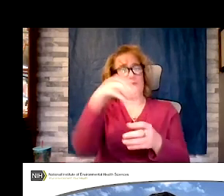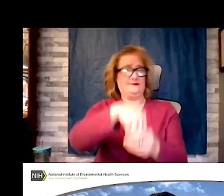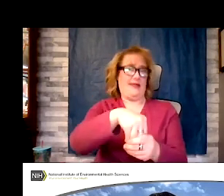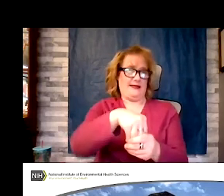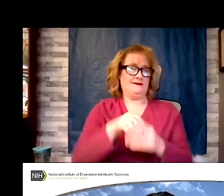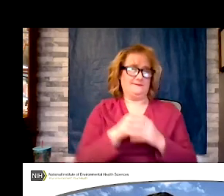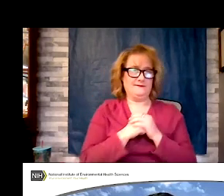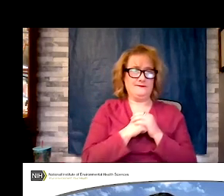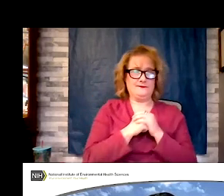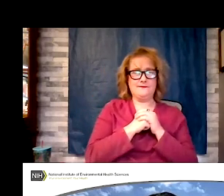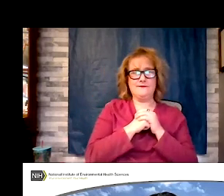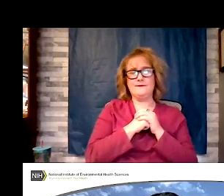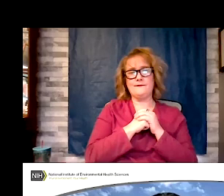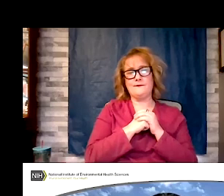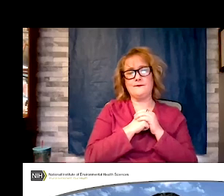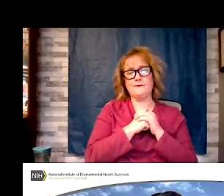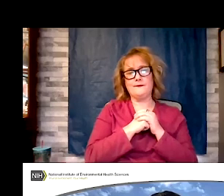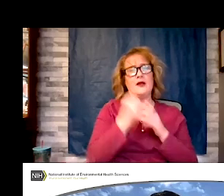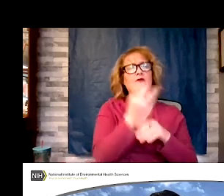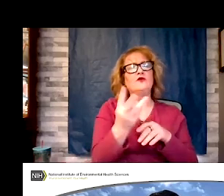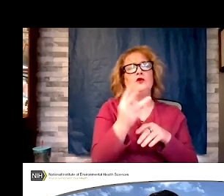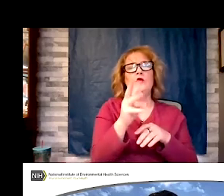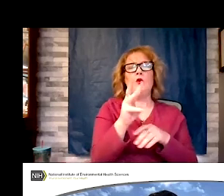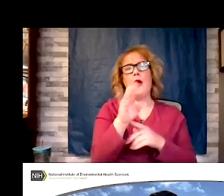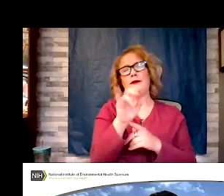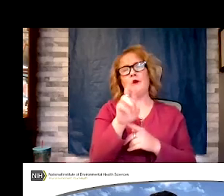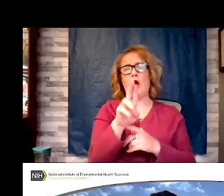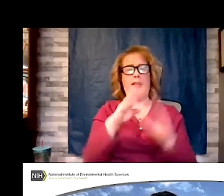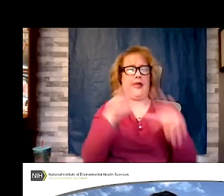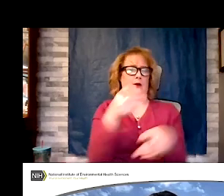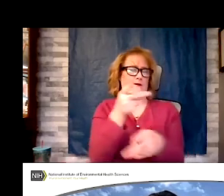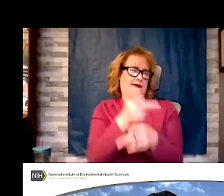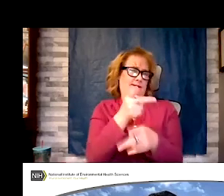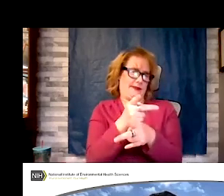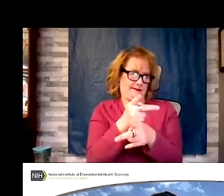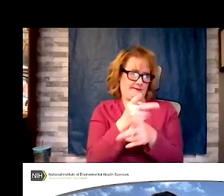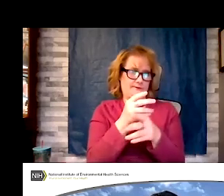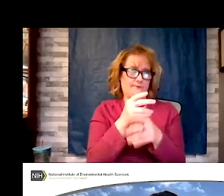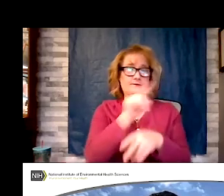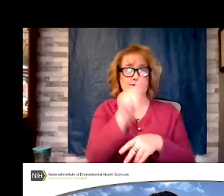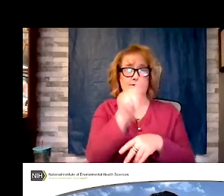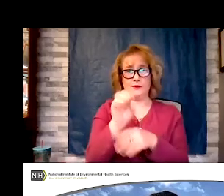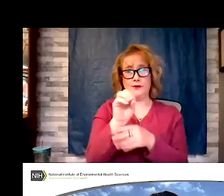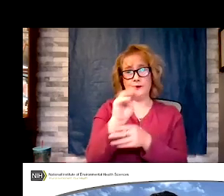webinar housekeeping details. The zoom Q&A is located at the